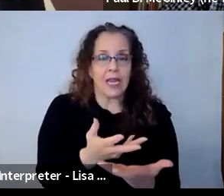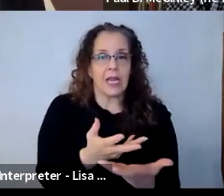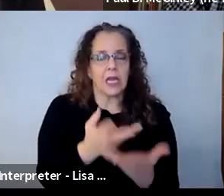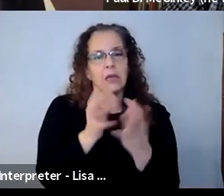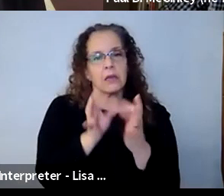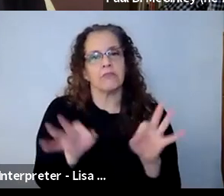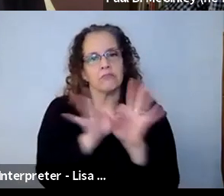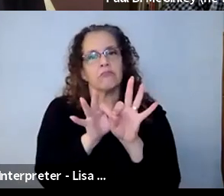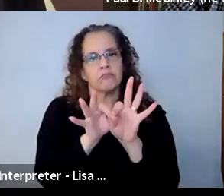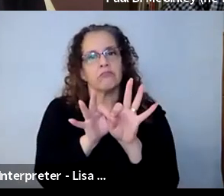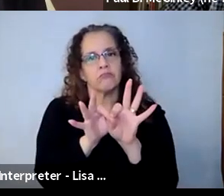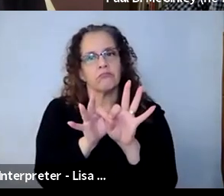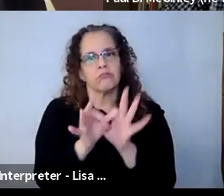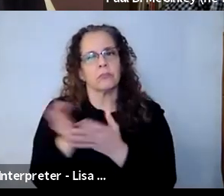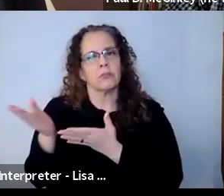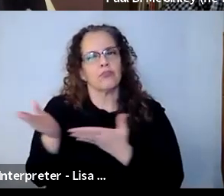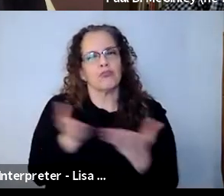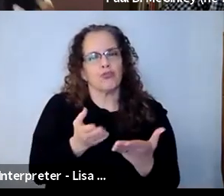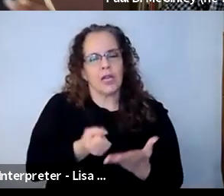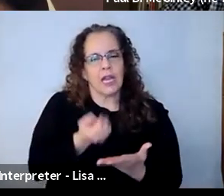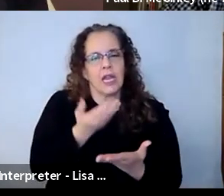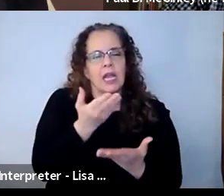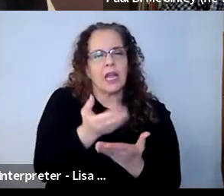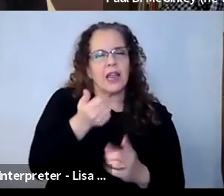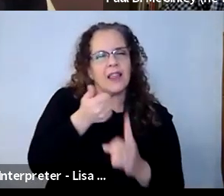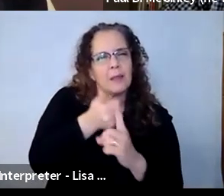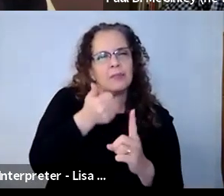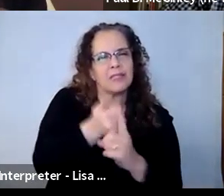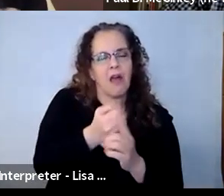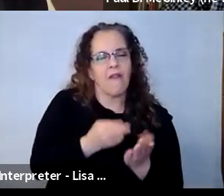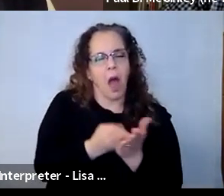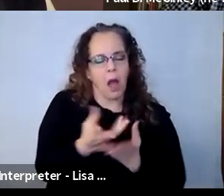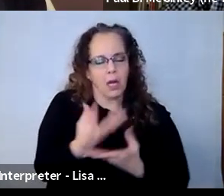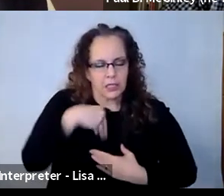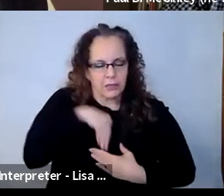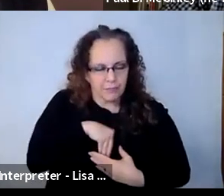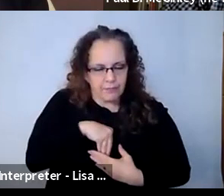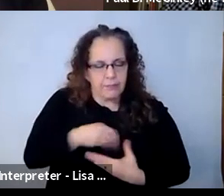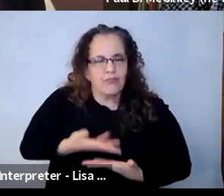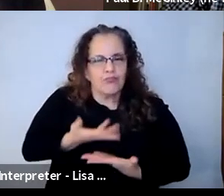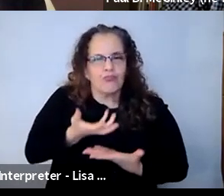table, and just working, helping them to just maneuver around all